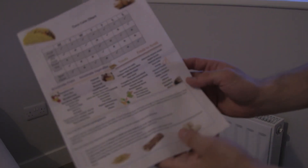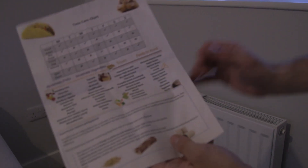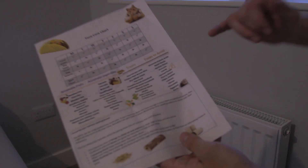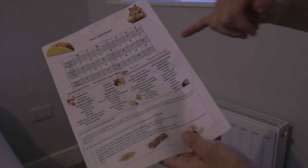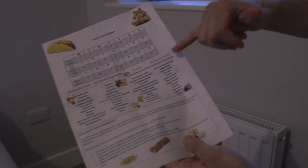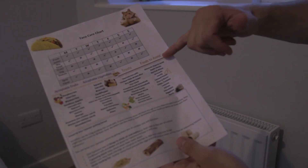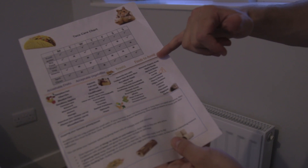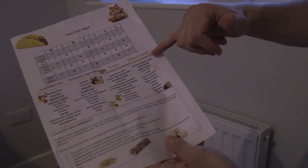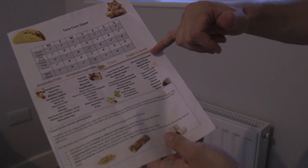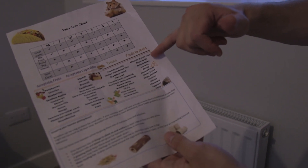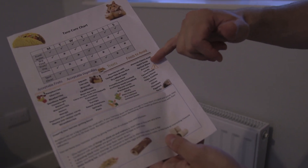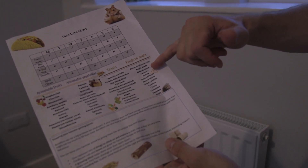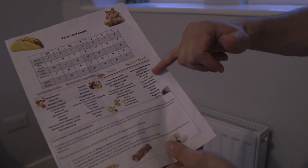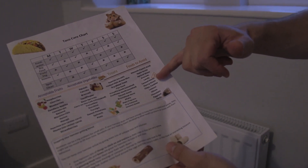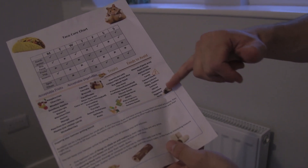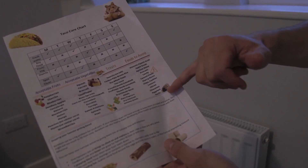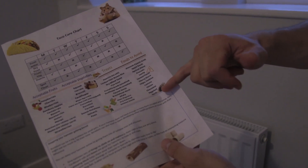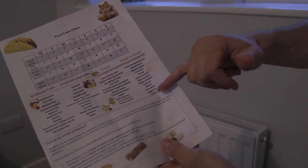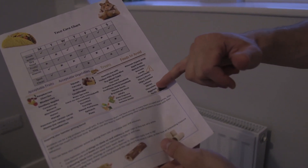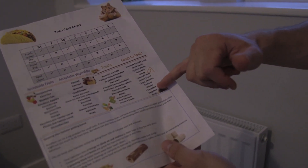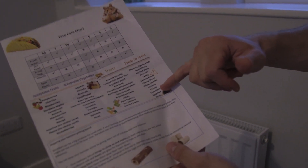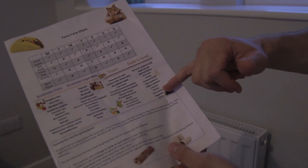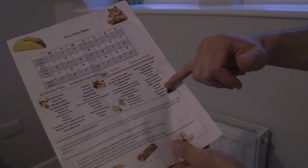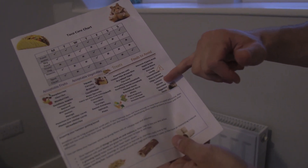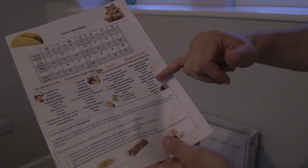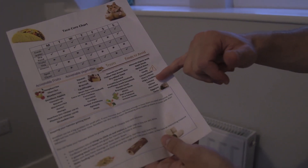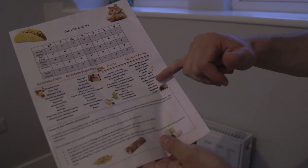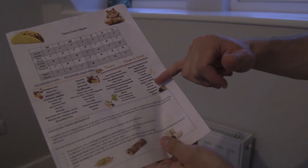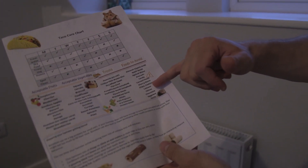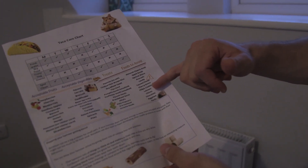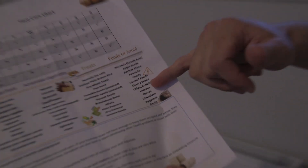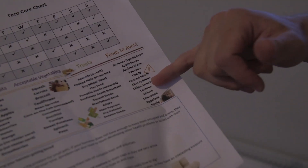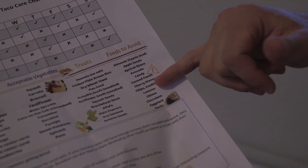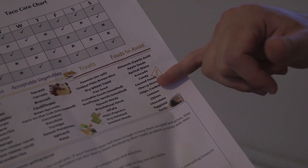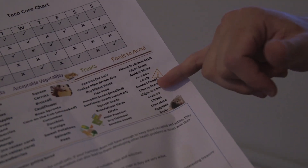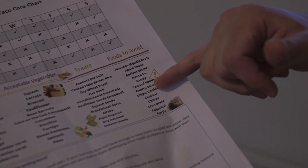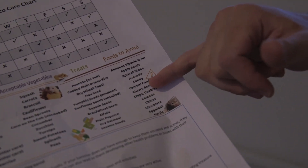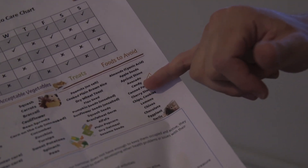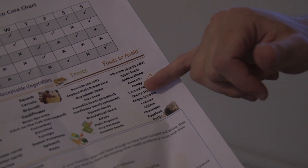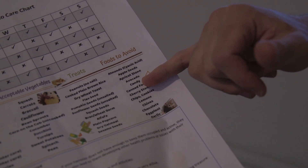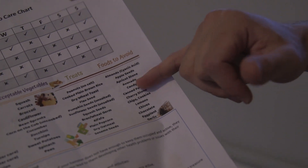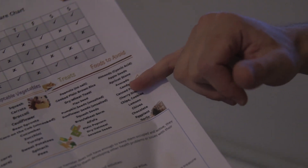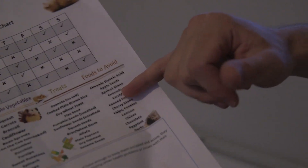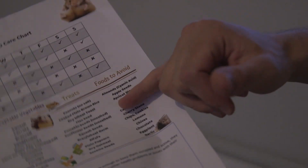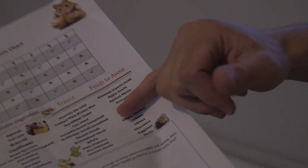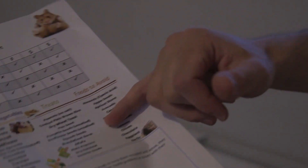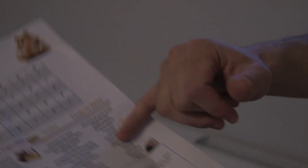So these are the food that Taco needs to eat is Chocolate Chips Erm canned food Candy!